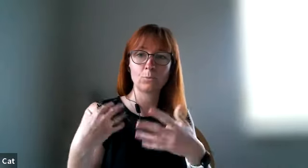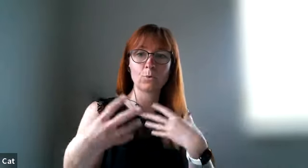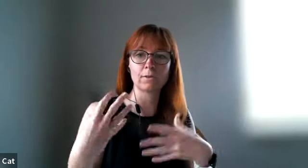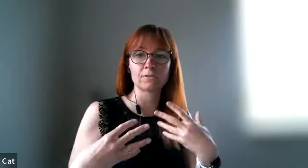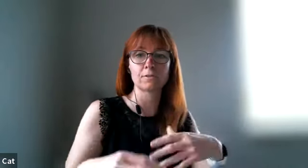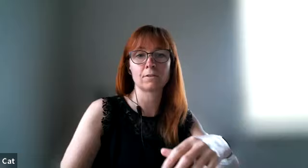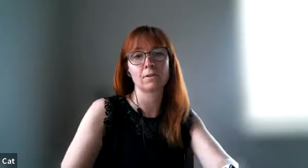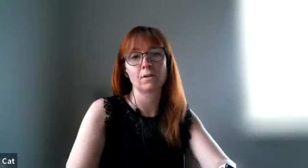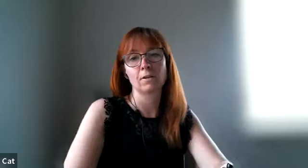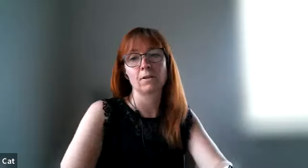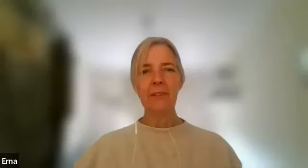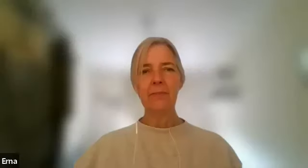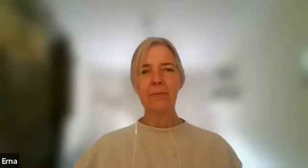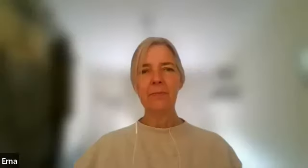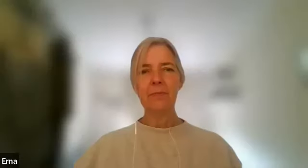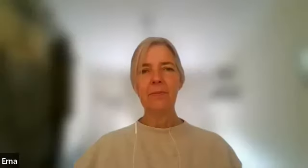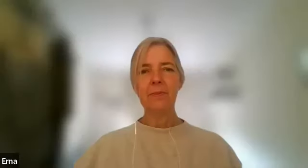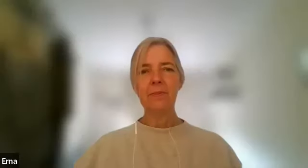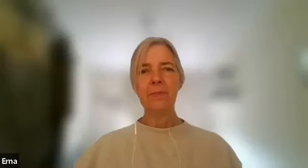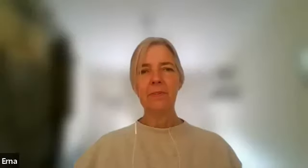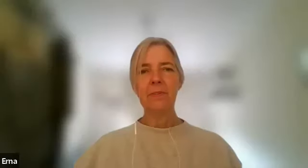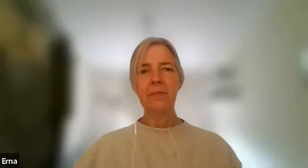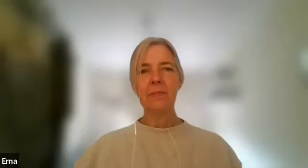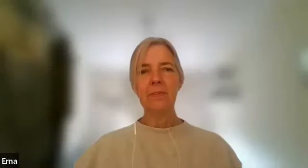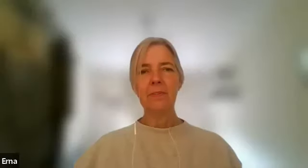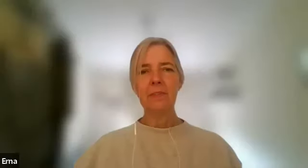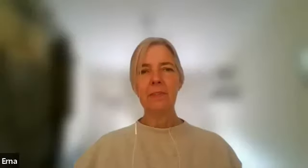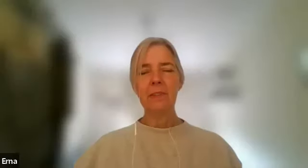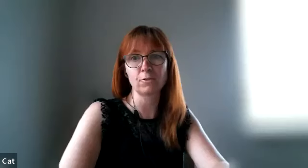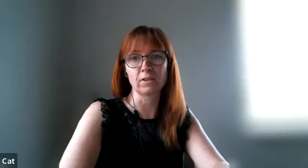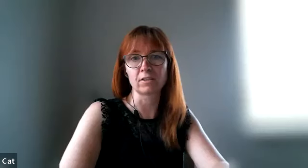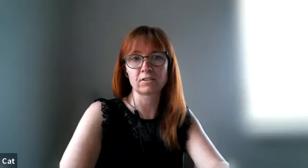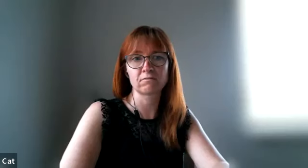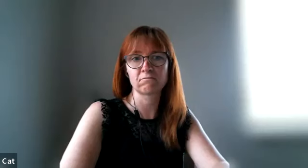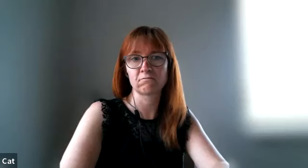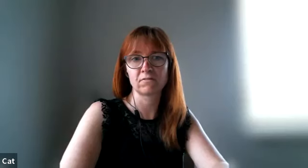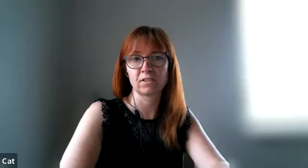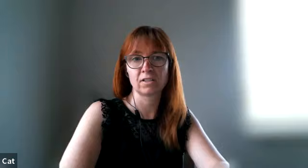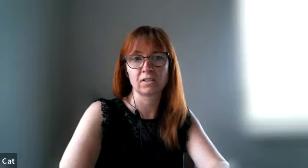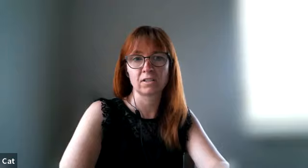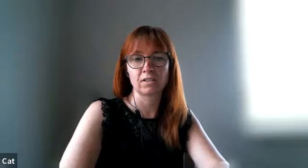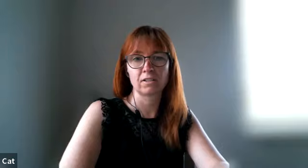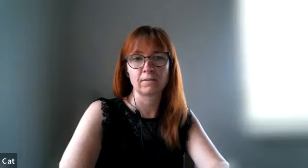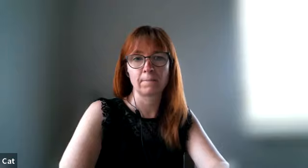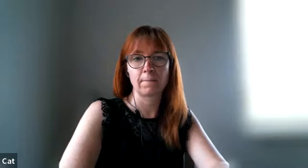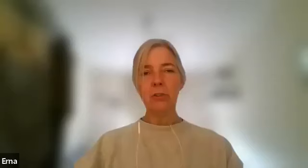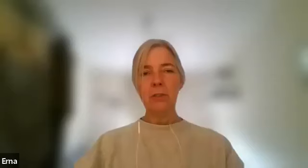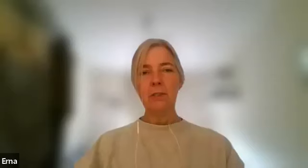what does it do for me yeah because i don't yeah for me then it's definitely a physical touch